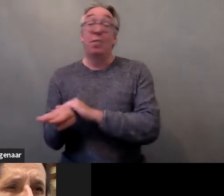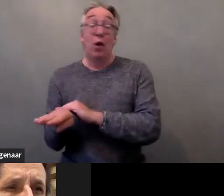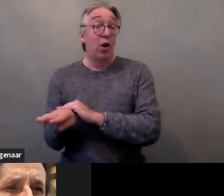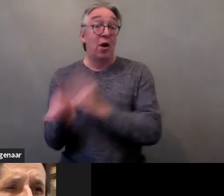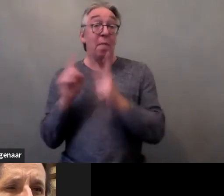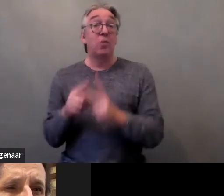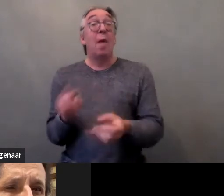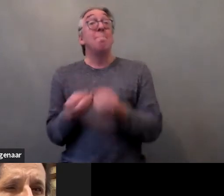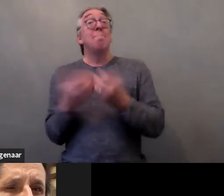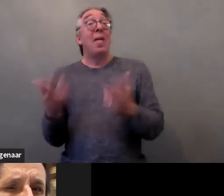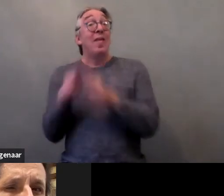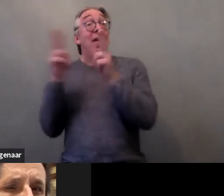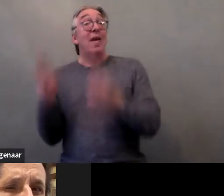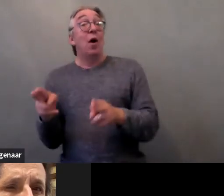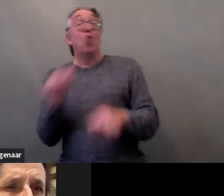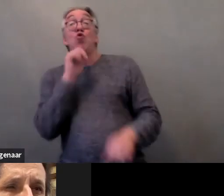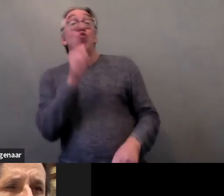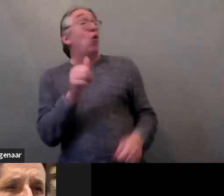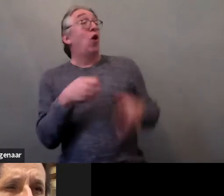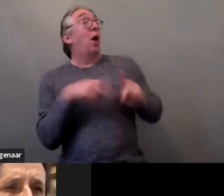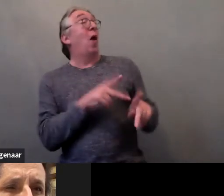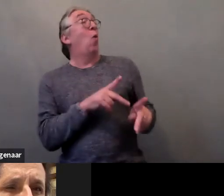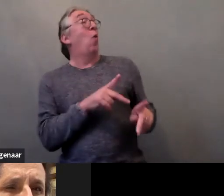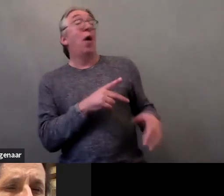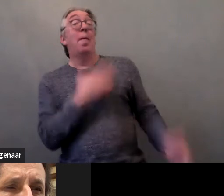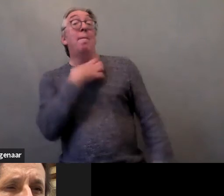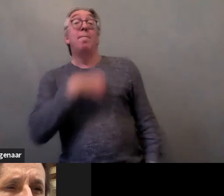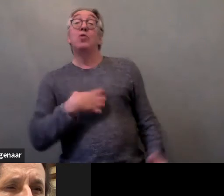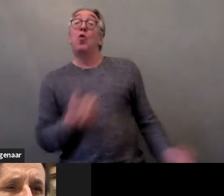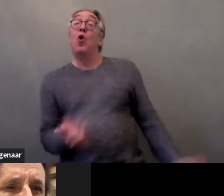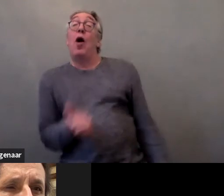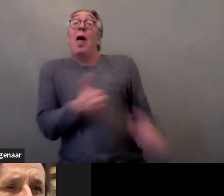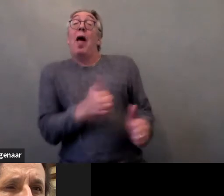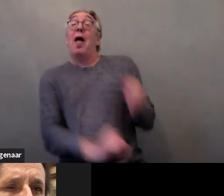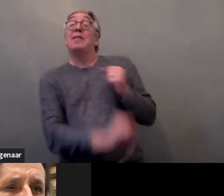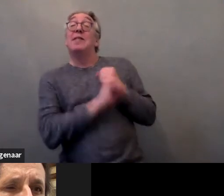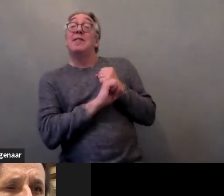so women couldn't take with them their assistance.